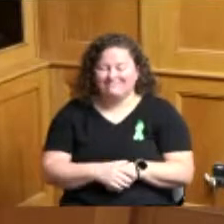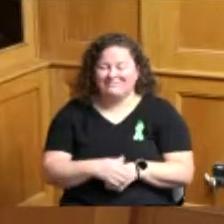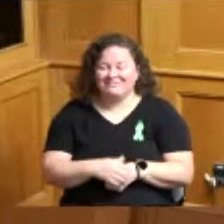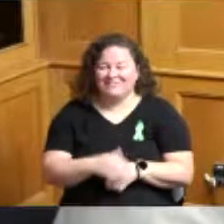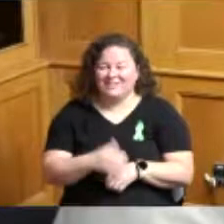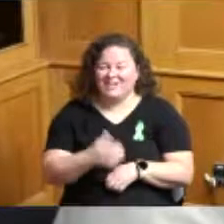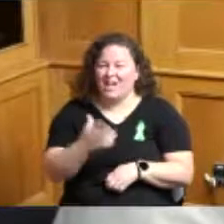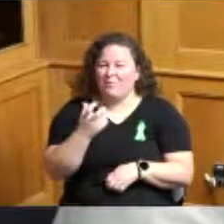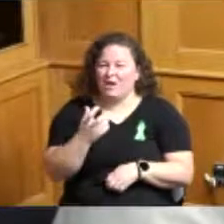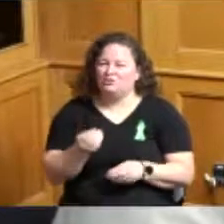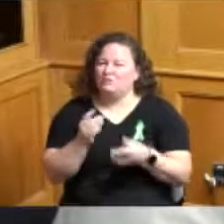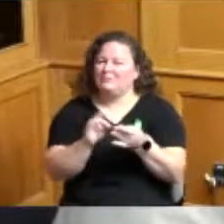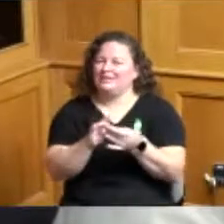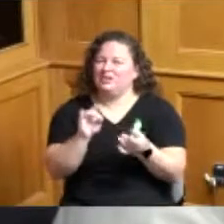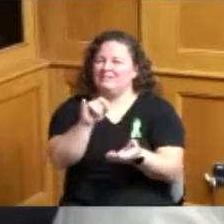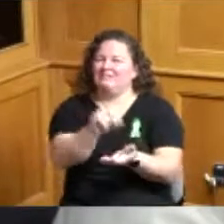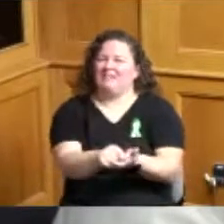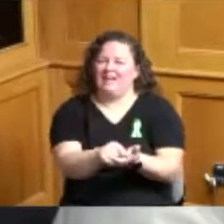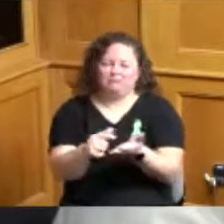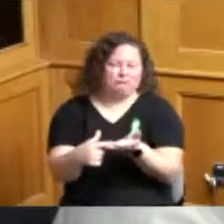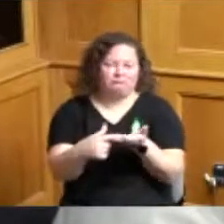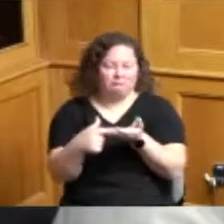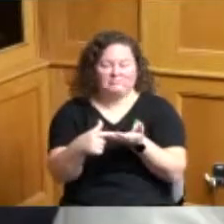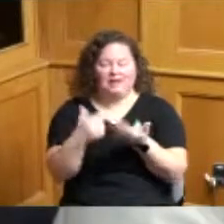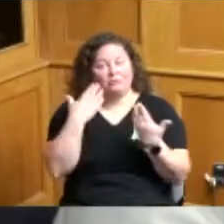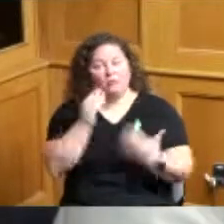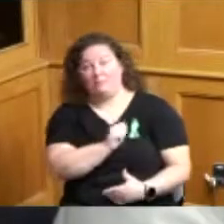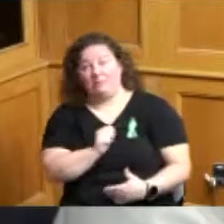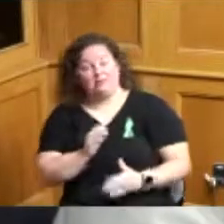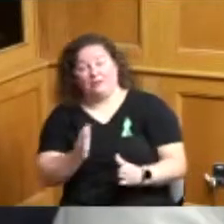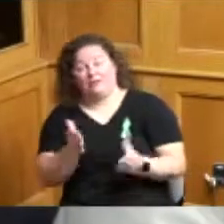table I didn't know if the Administrator had anything but child care we didn't